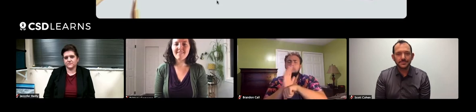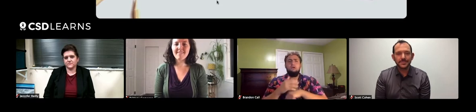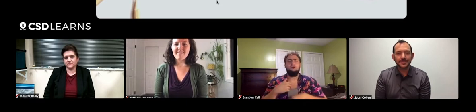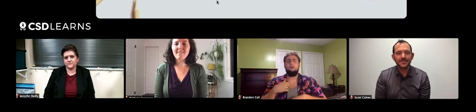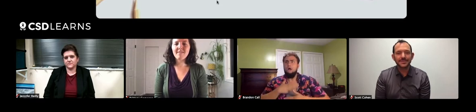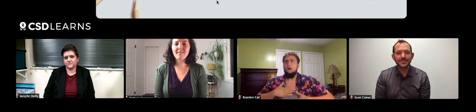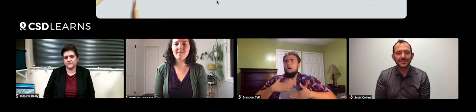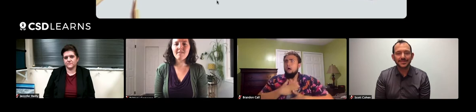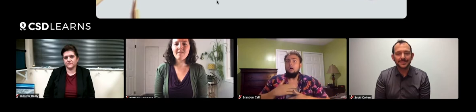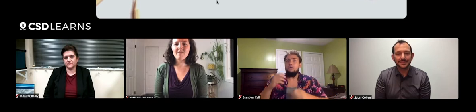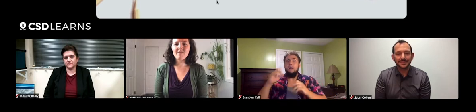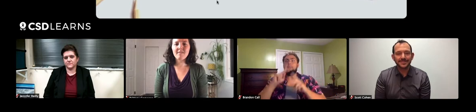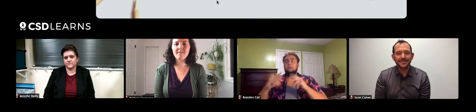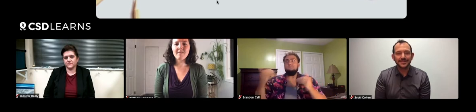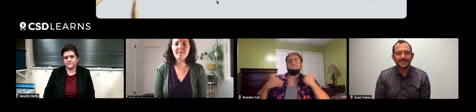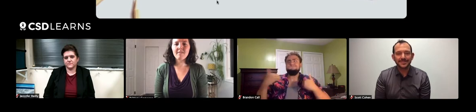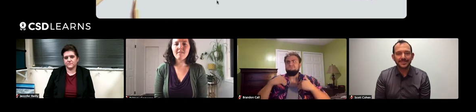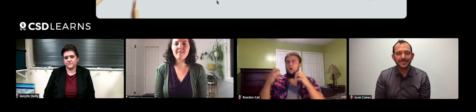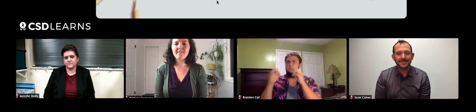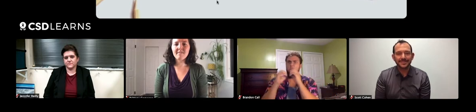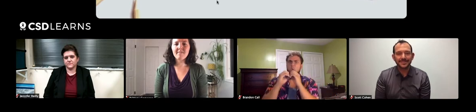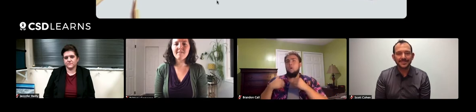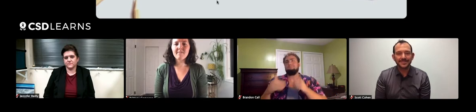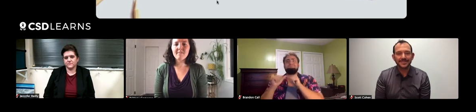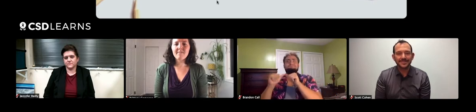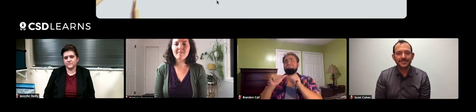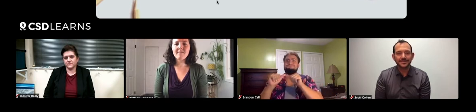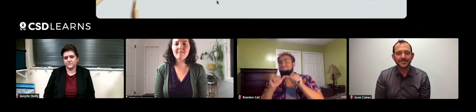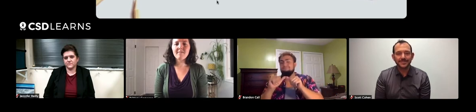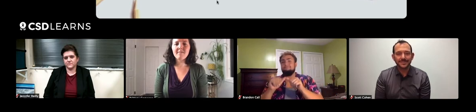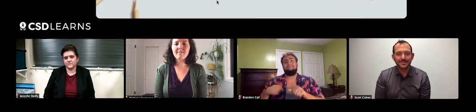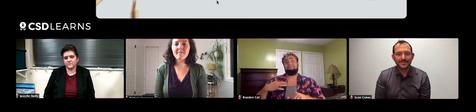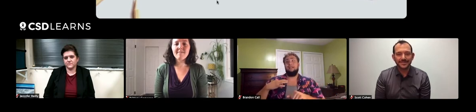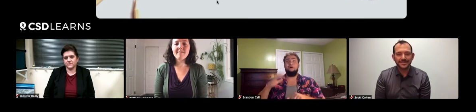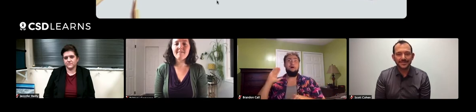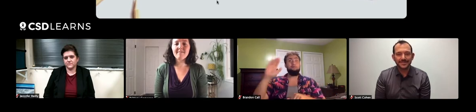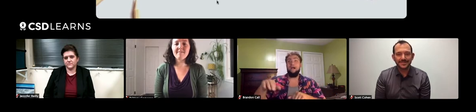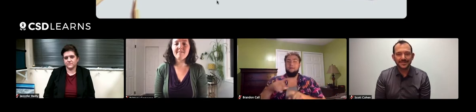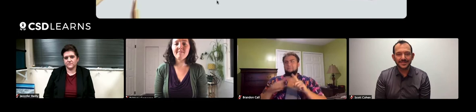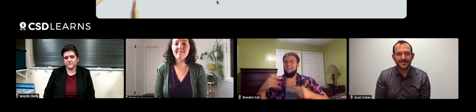People really enjoyed them and they said, "Guys, we want to see more of this!" So we went for it all the way,